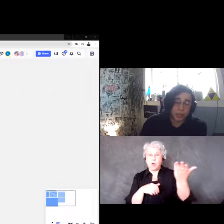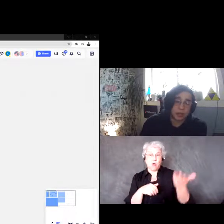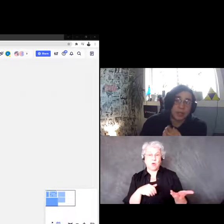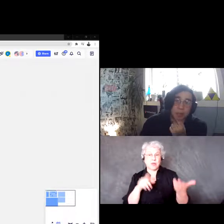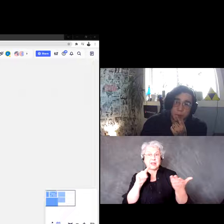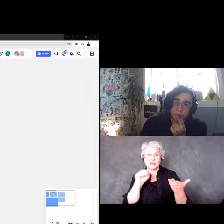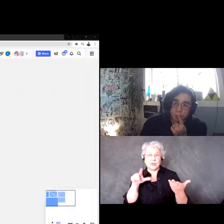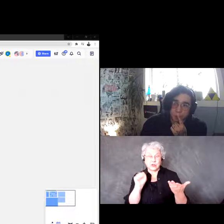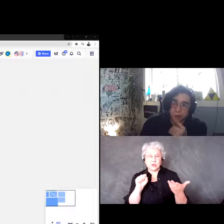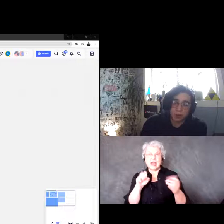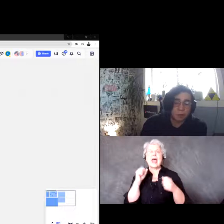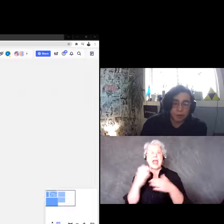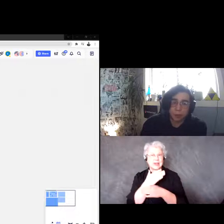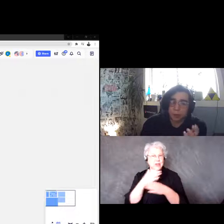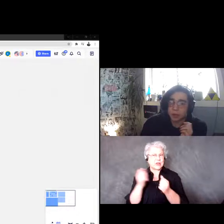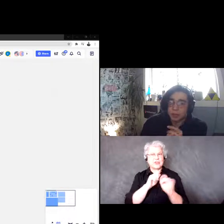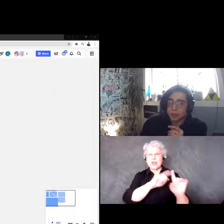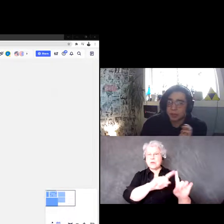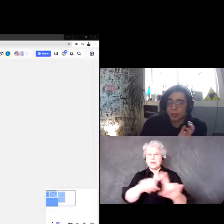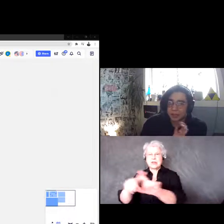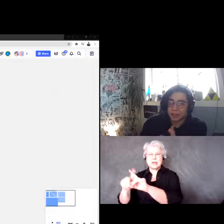the account with multiple people and have multiple boards, so it's not like it's just